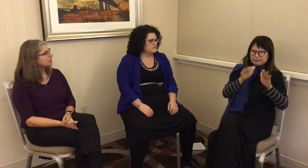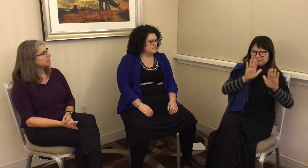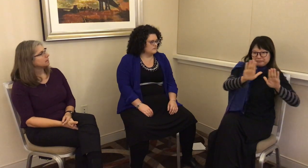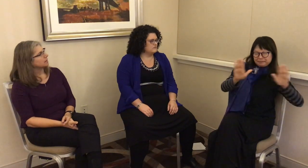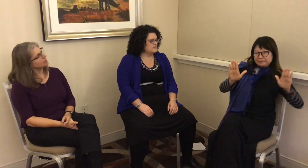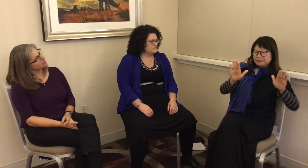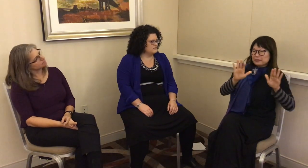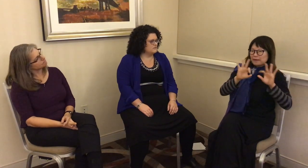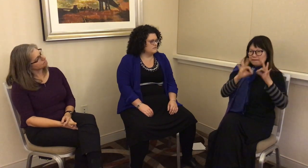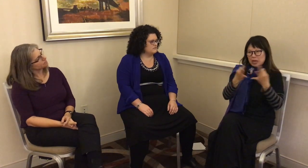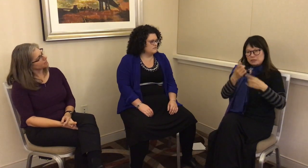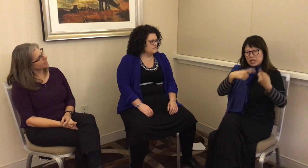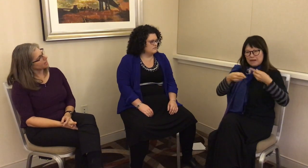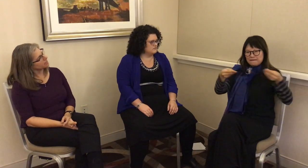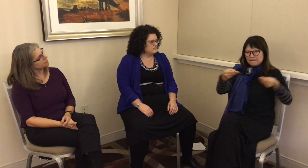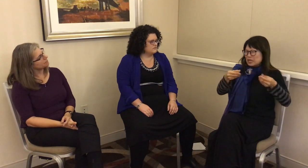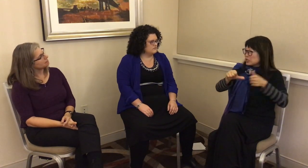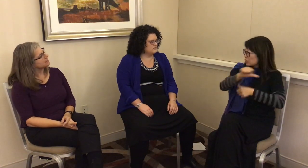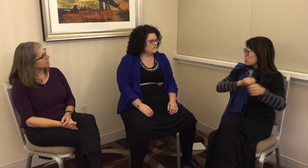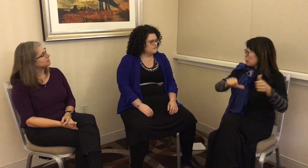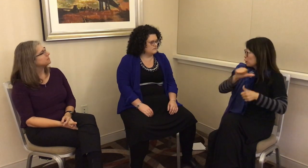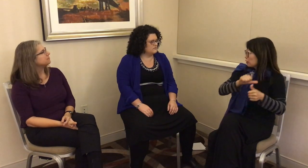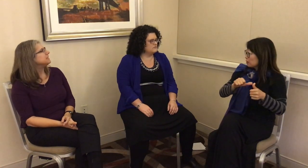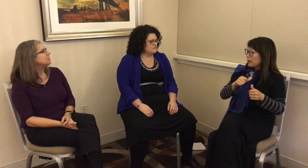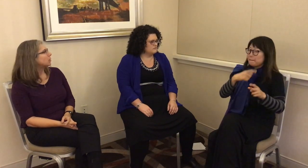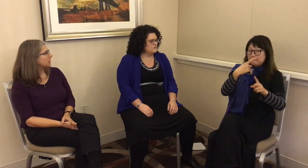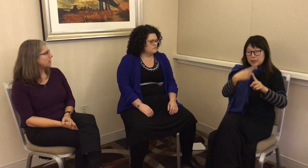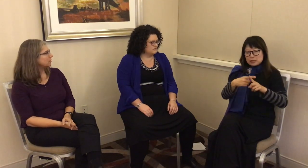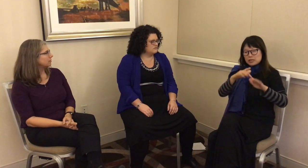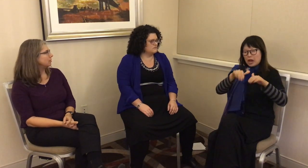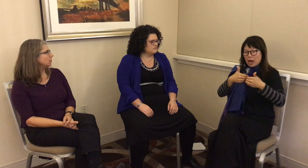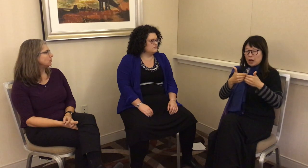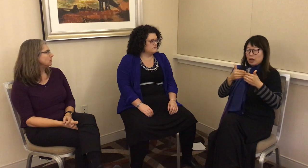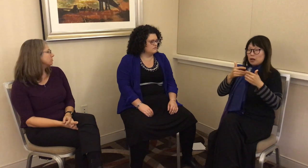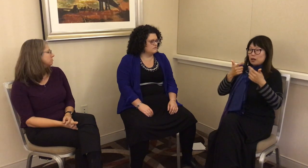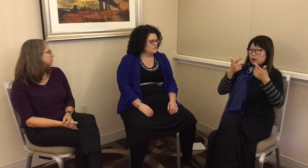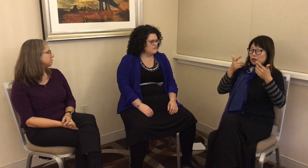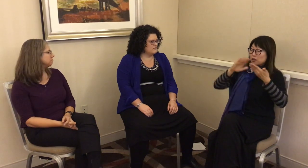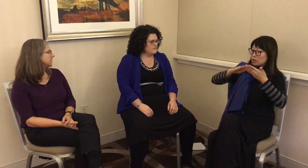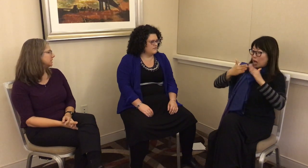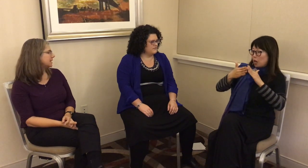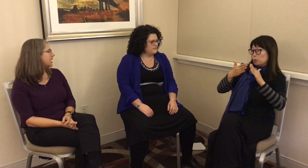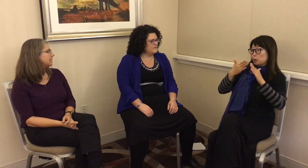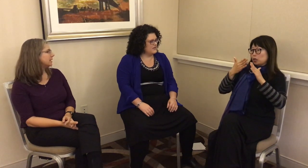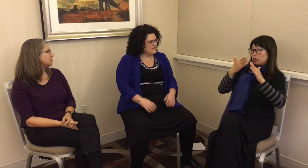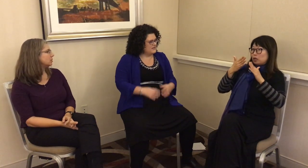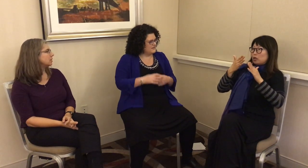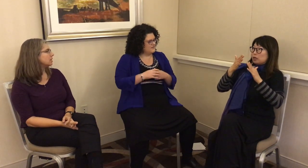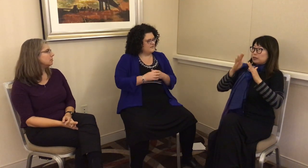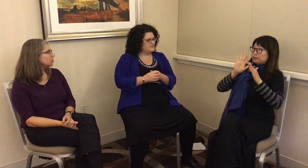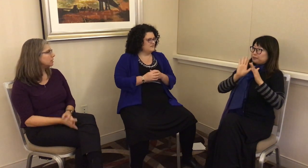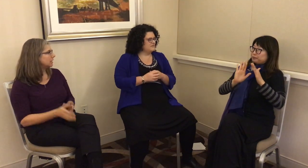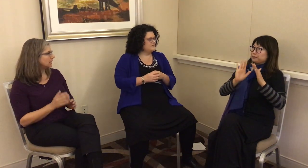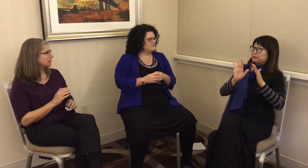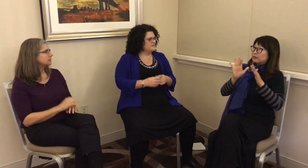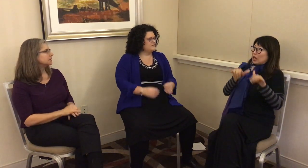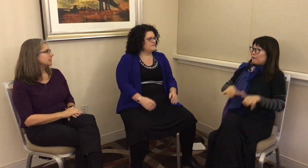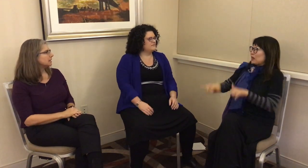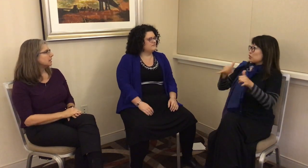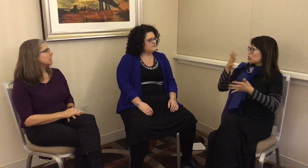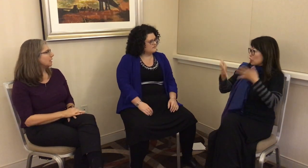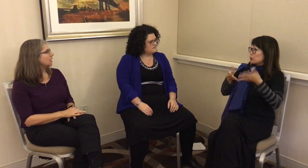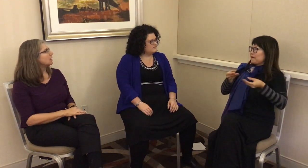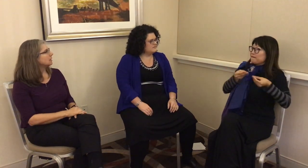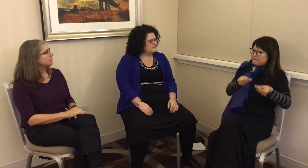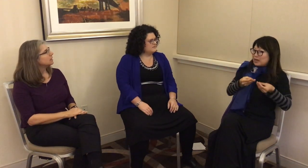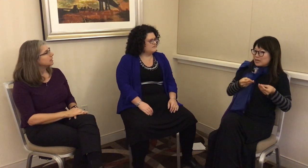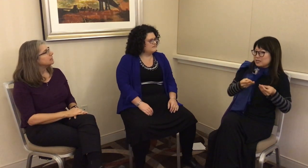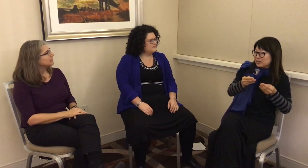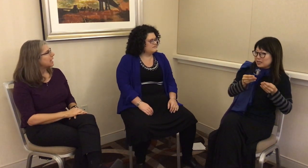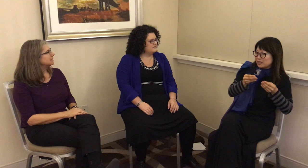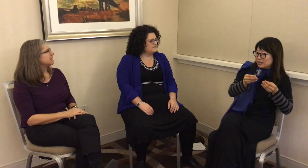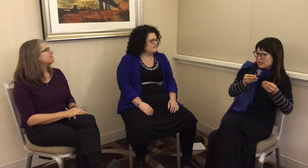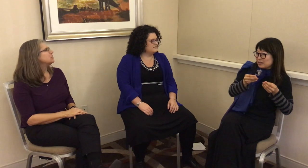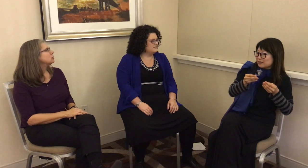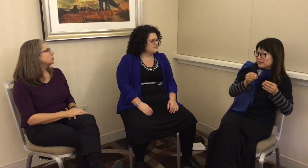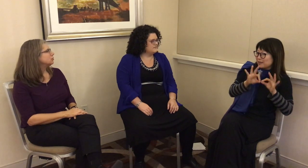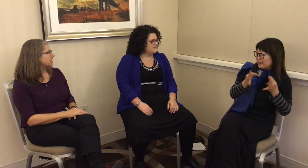is common. The family signs feed one another if you can say that. The community has conventional